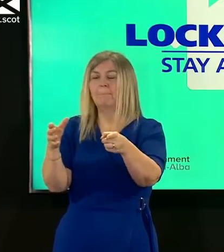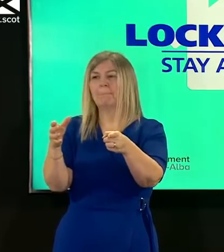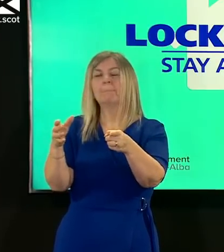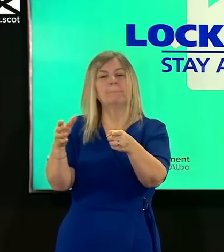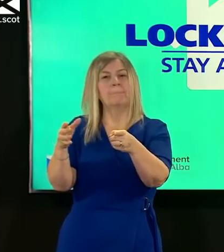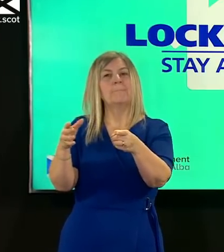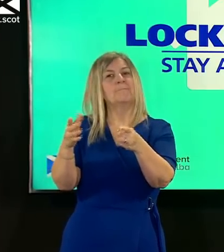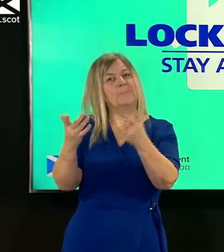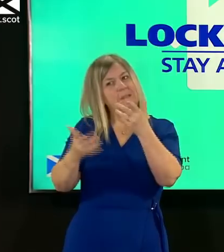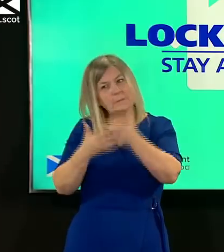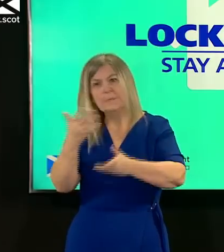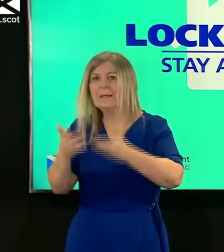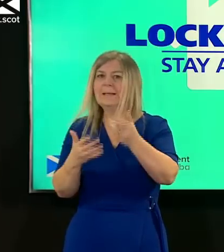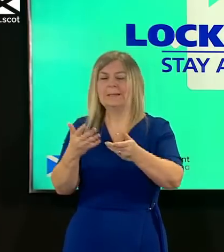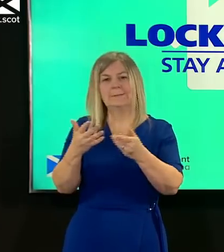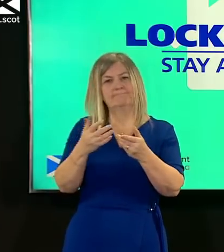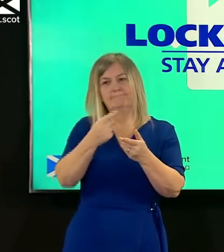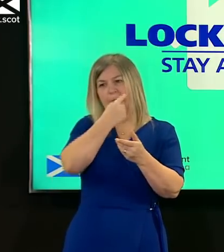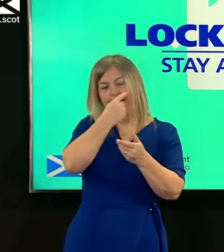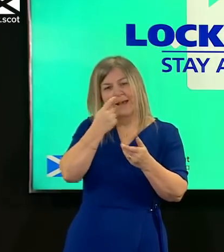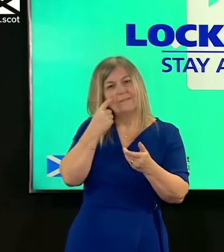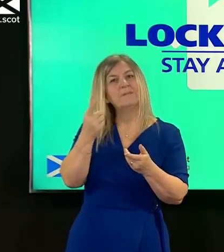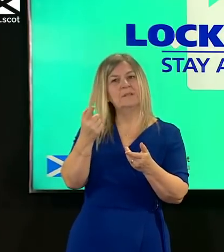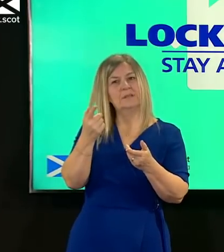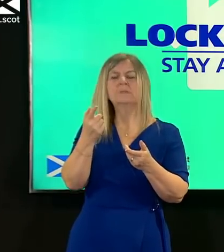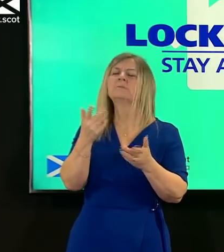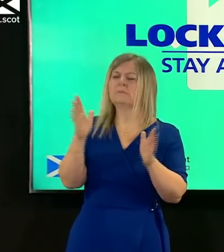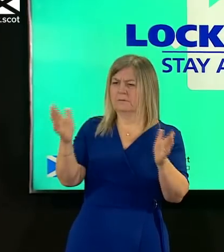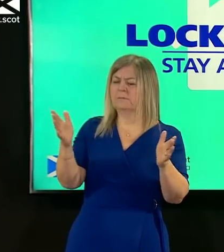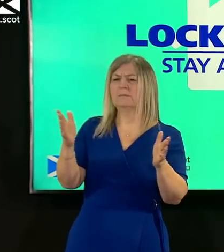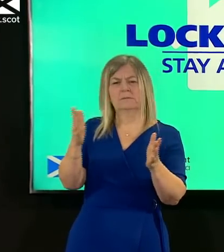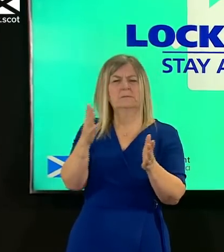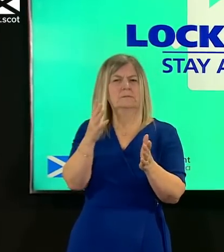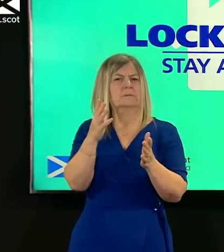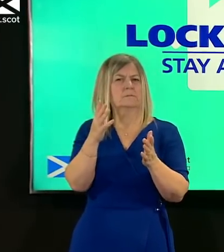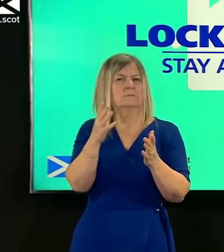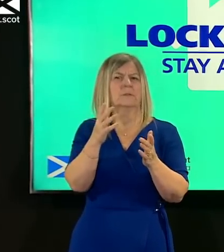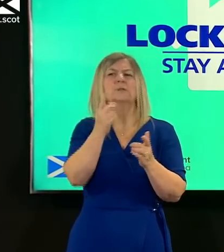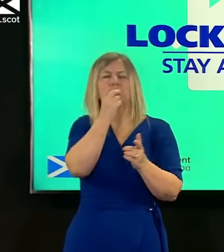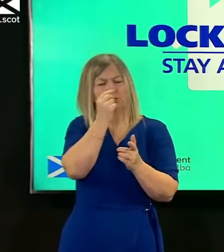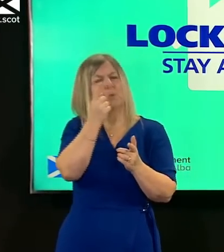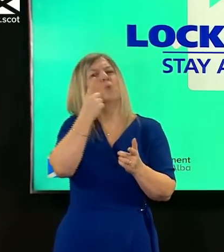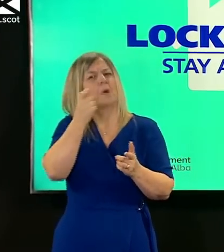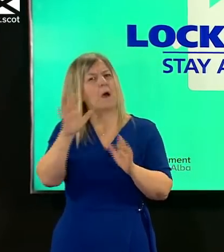why we believe it is now possible to move in this direction and also any support that we